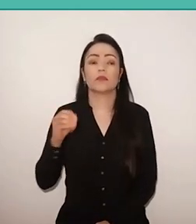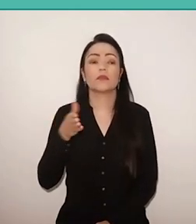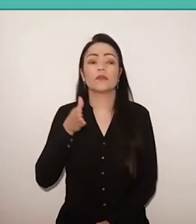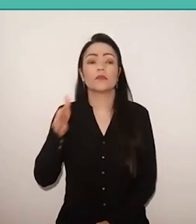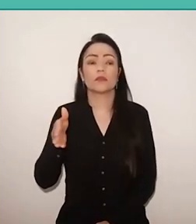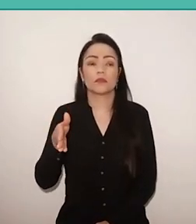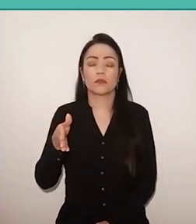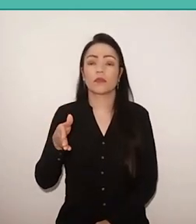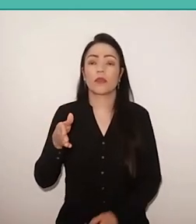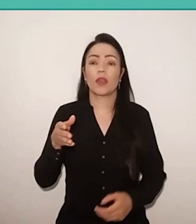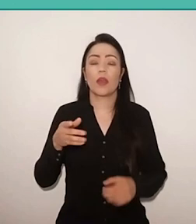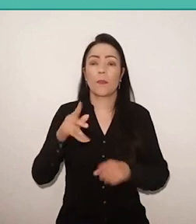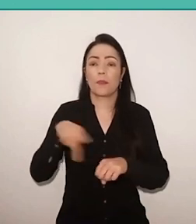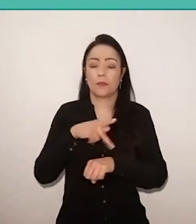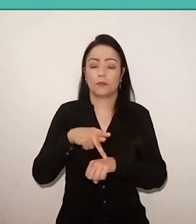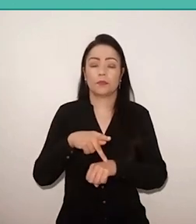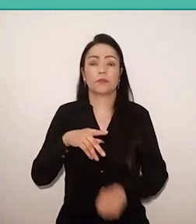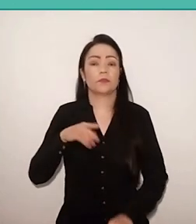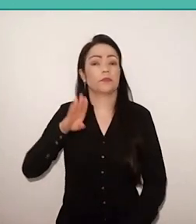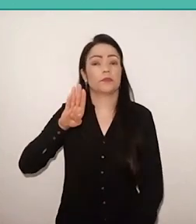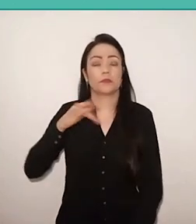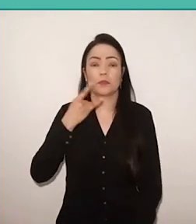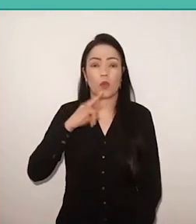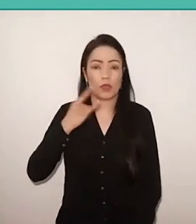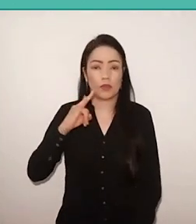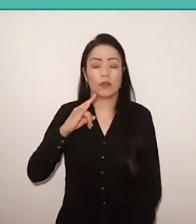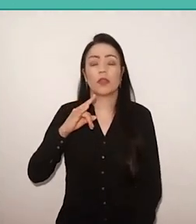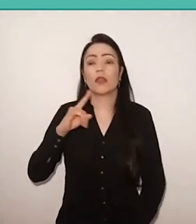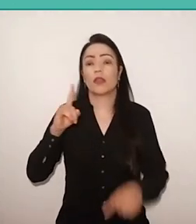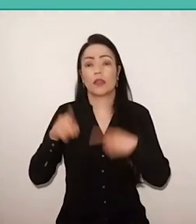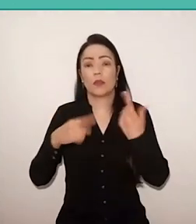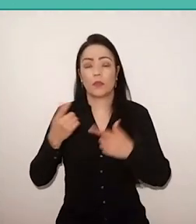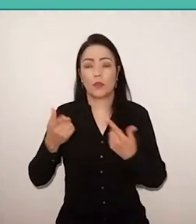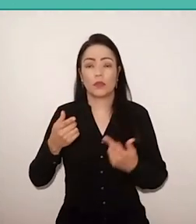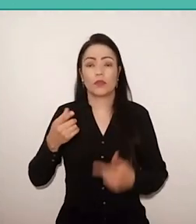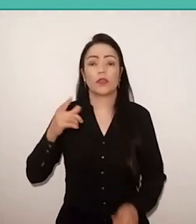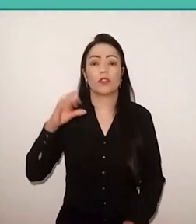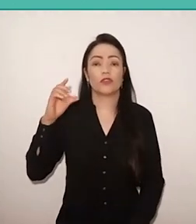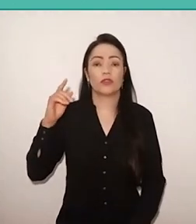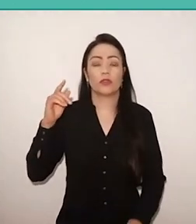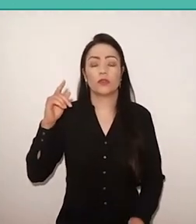then he went to Chile, lived in Chile until 79,